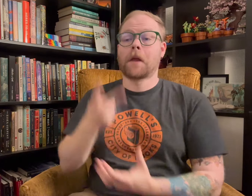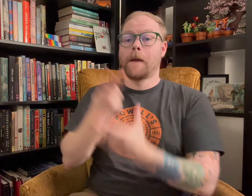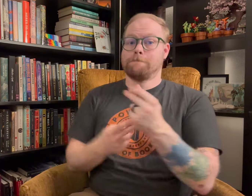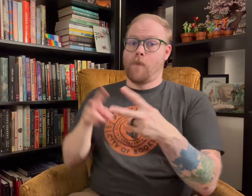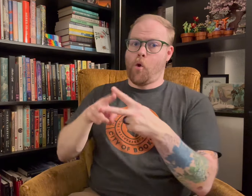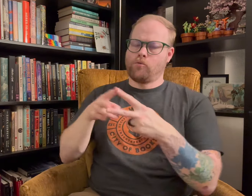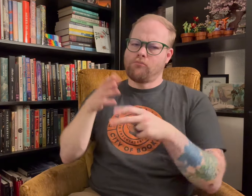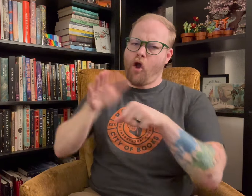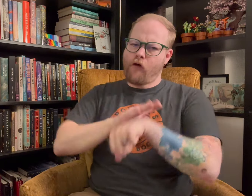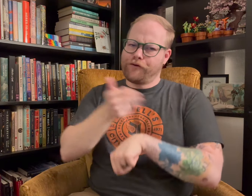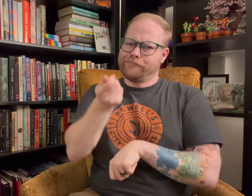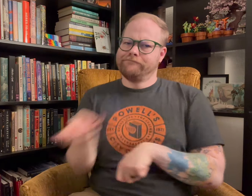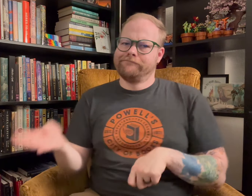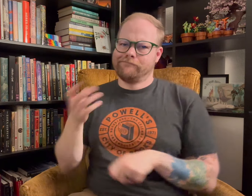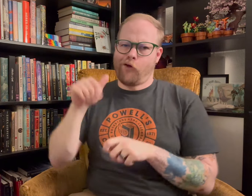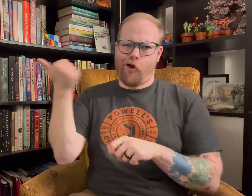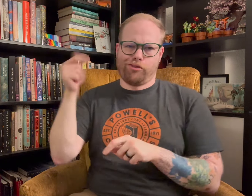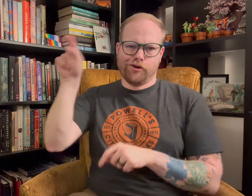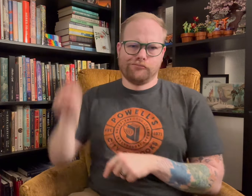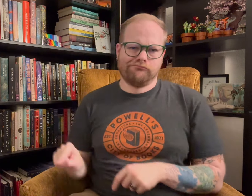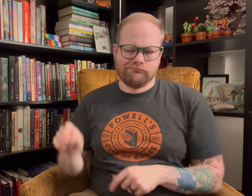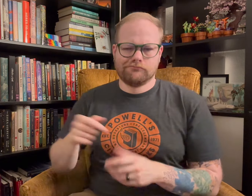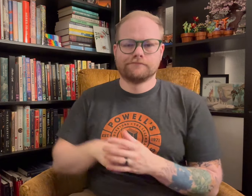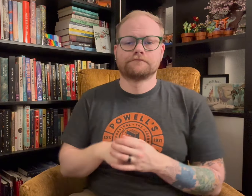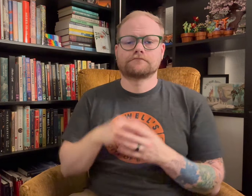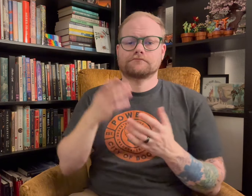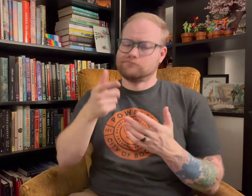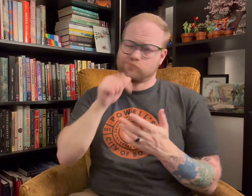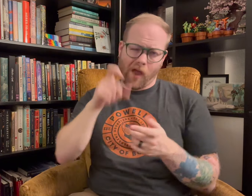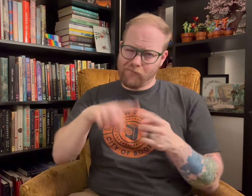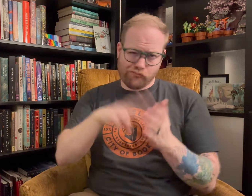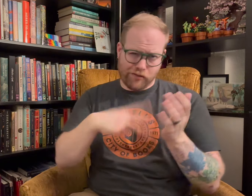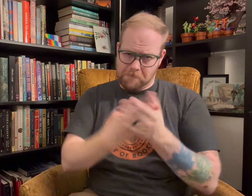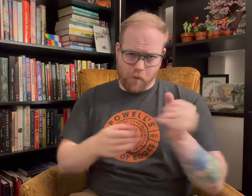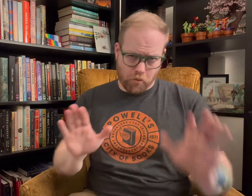Both of these cover a few of the other prompts, and you don’t have to read both.